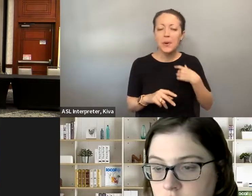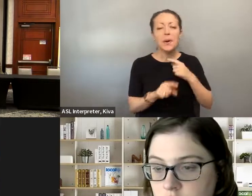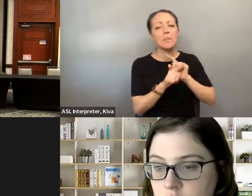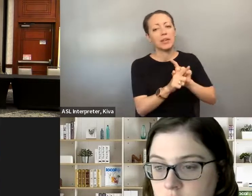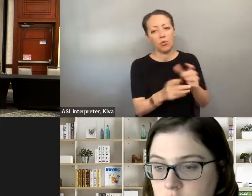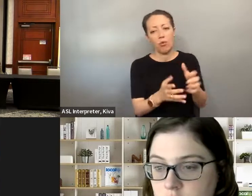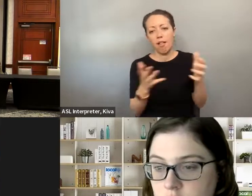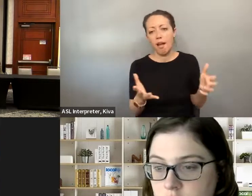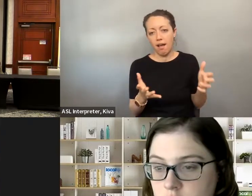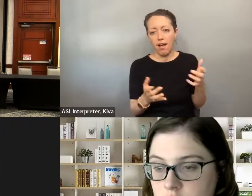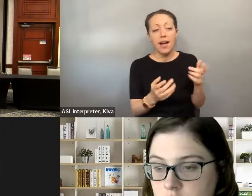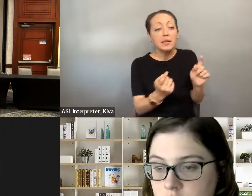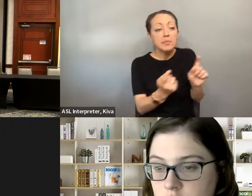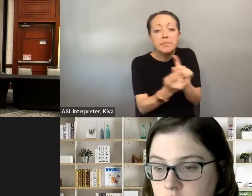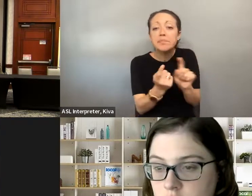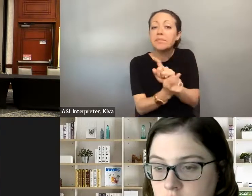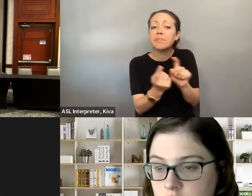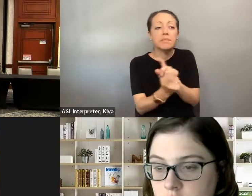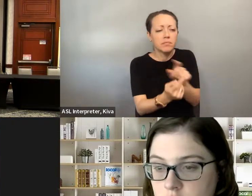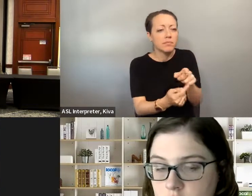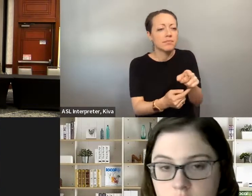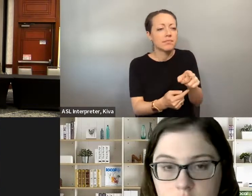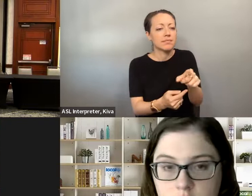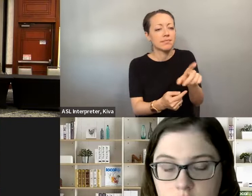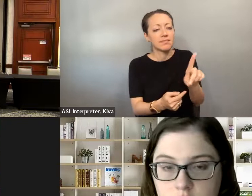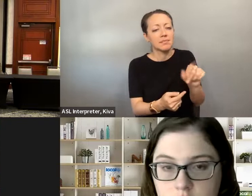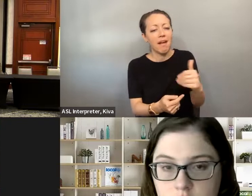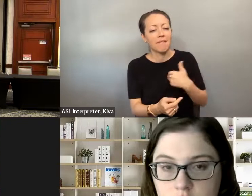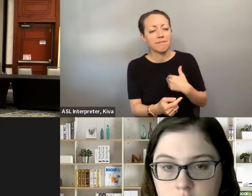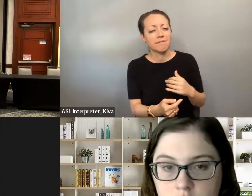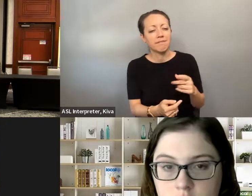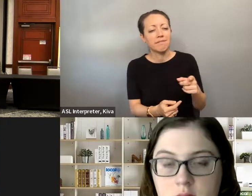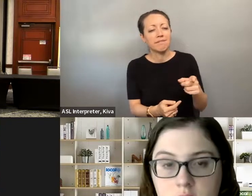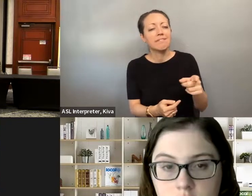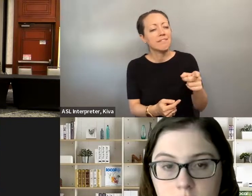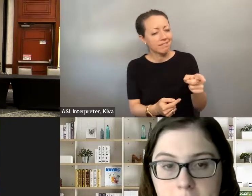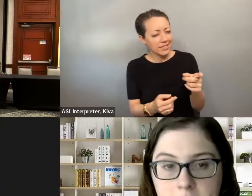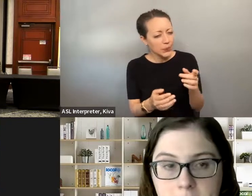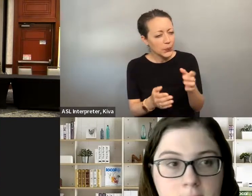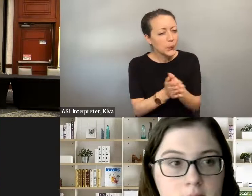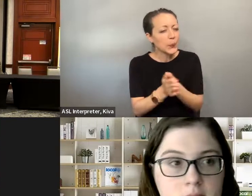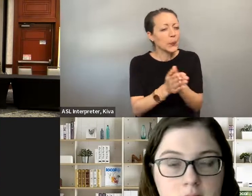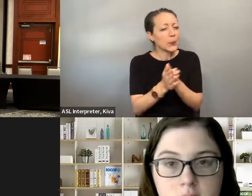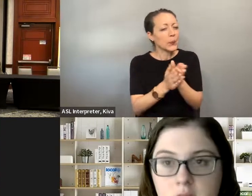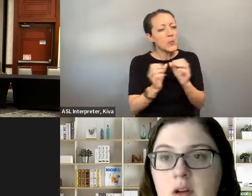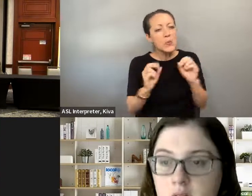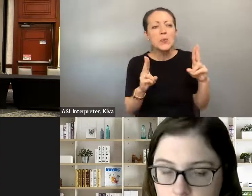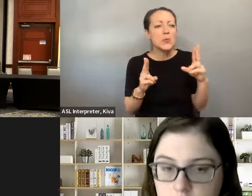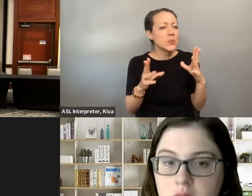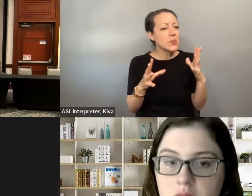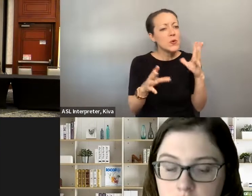to let each other know hey, you can do this. Let's get you involved. I do a lot of mentoring when I meet people Hey? You can do this. Let's get you involved. I do a lot of when I meet people with disabilities that seem like they want to get involved. with disabilities that seem like they want to get involved